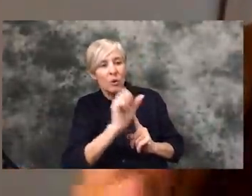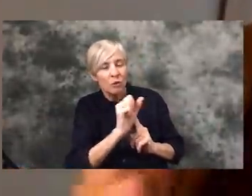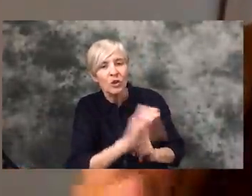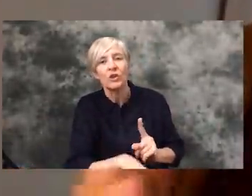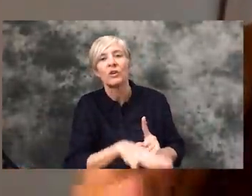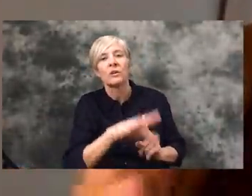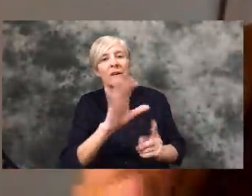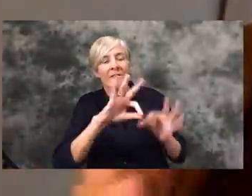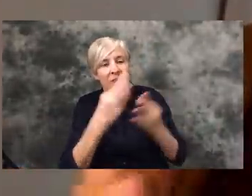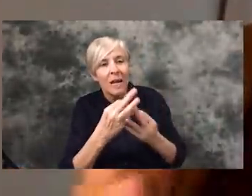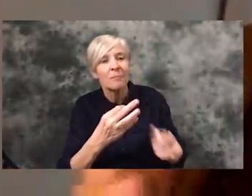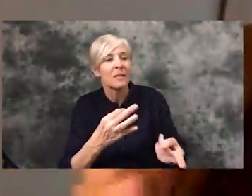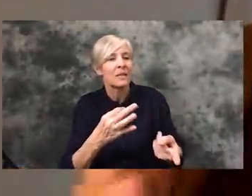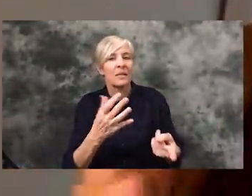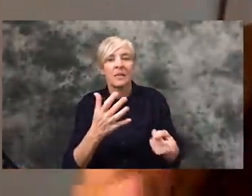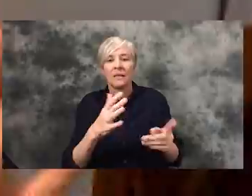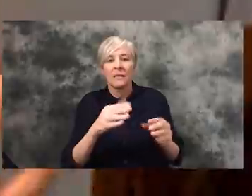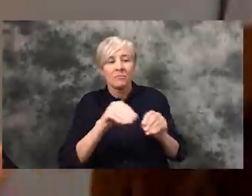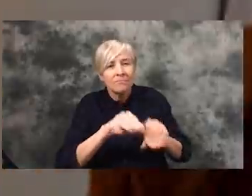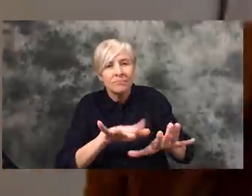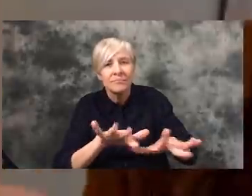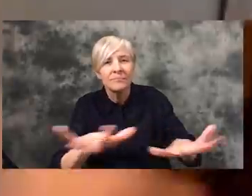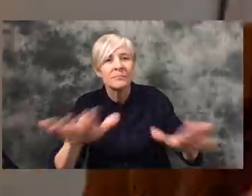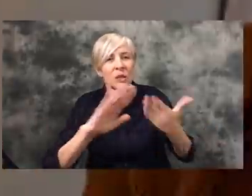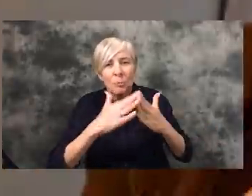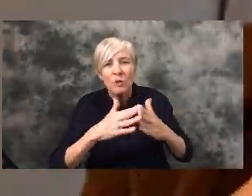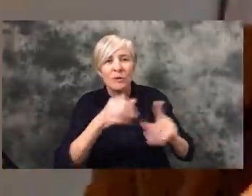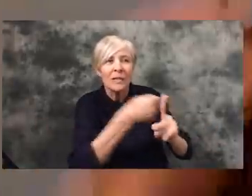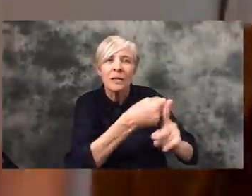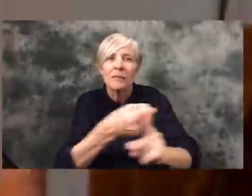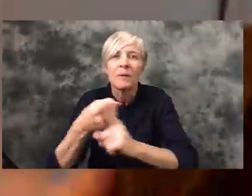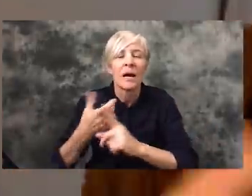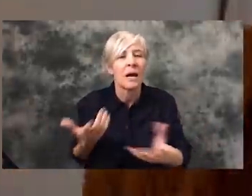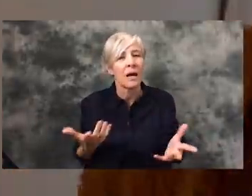productivity, the loss of revenue, the loss of community, like it's all of these